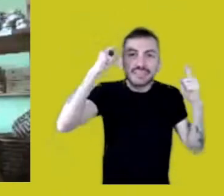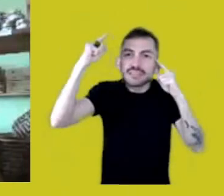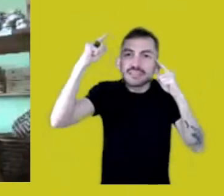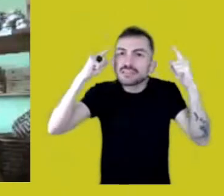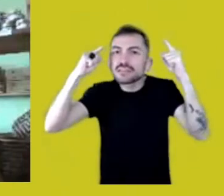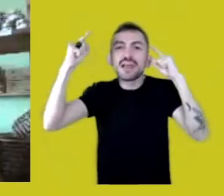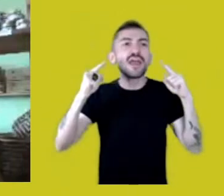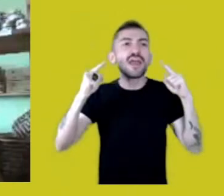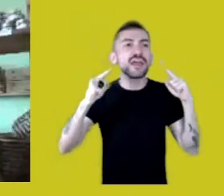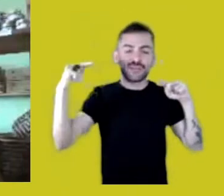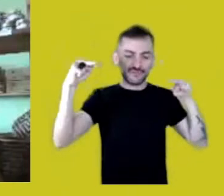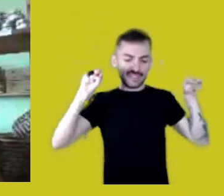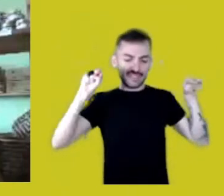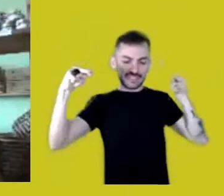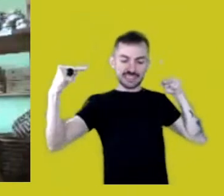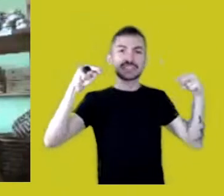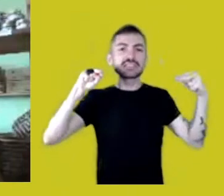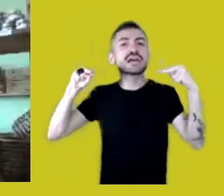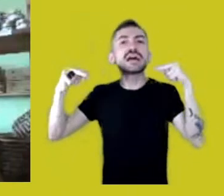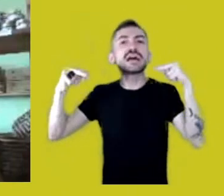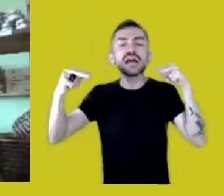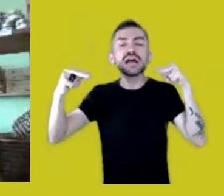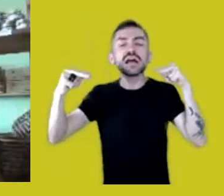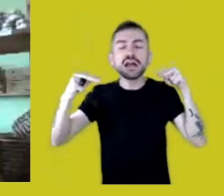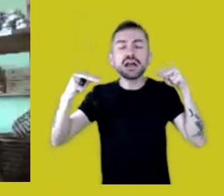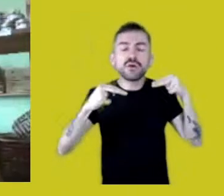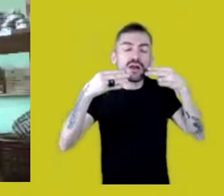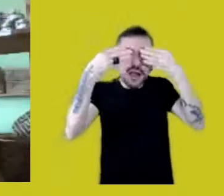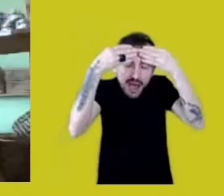opening visions, opening spaces.